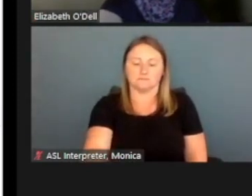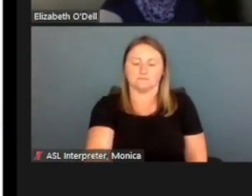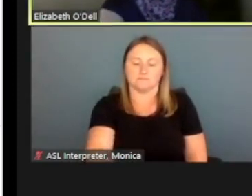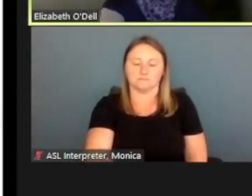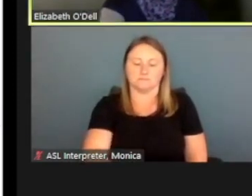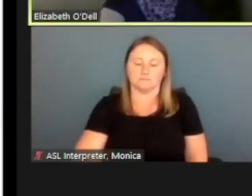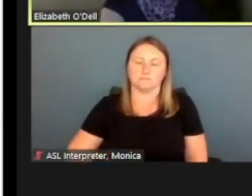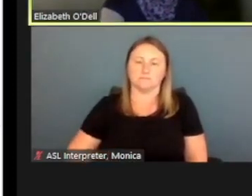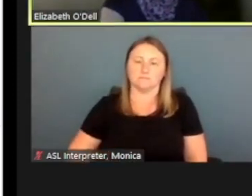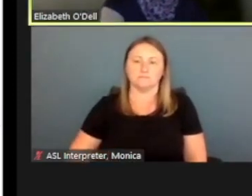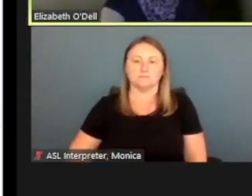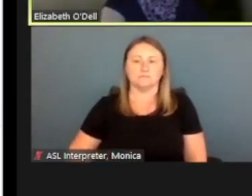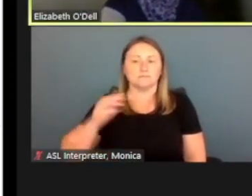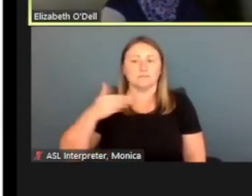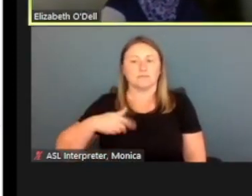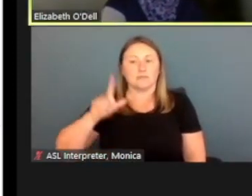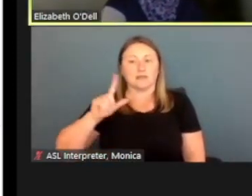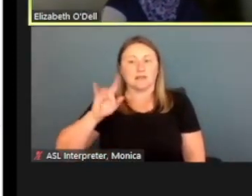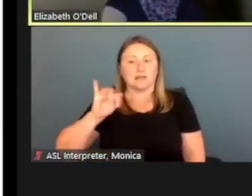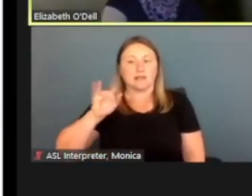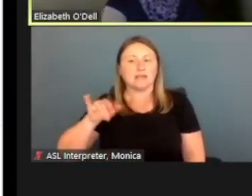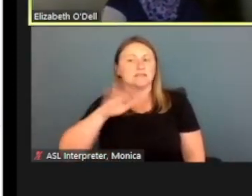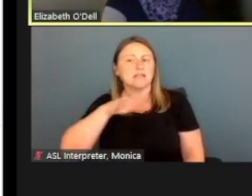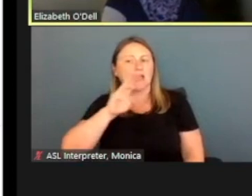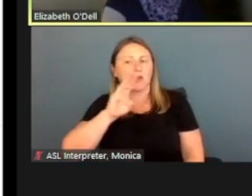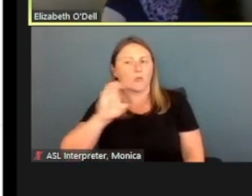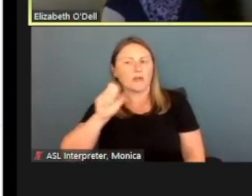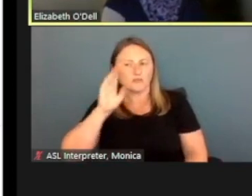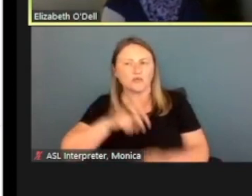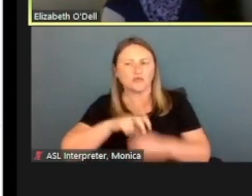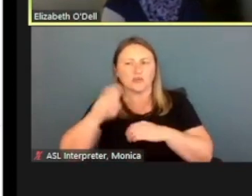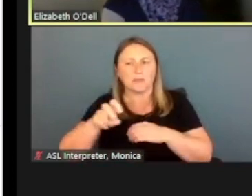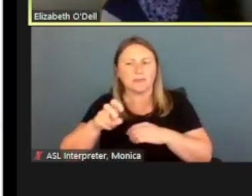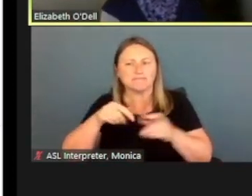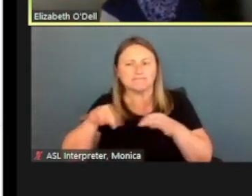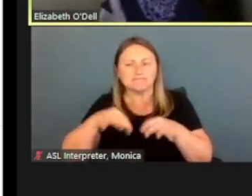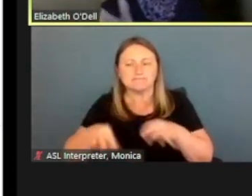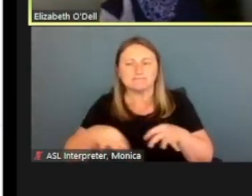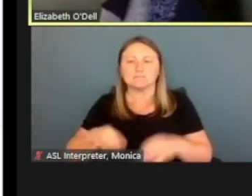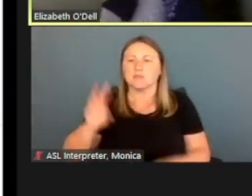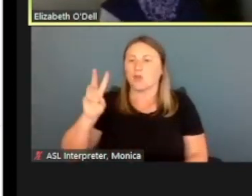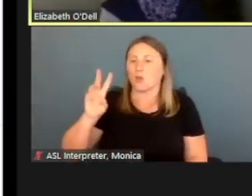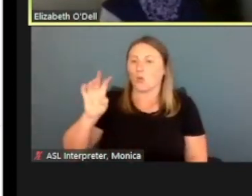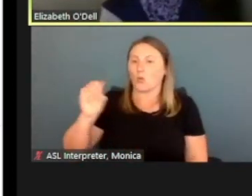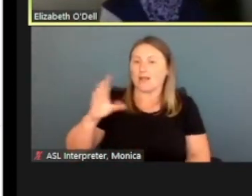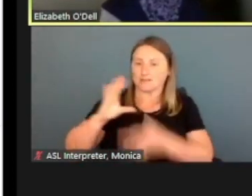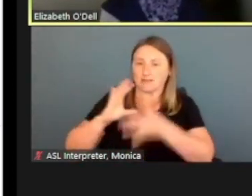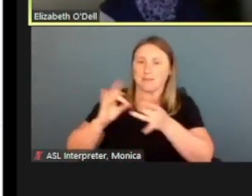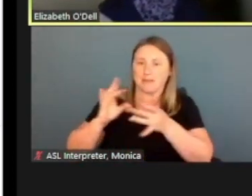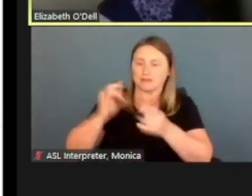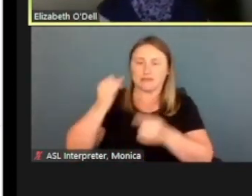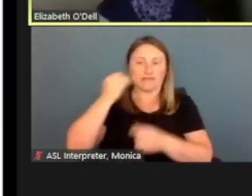Hey, Wes, so I'll just jump in real quickly. And just like Wes mentioned, if they don't file taxes, that's okay,